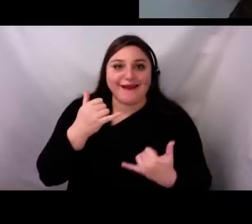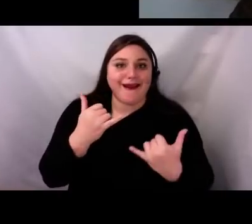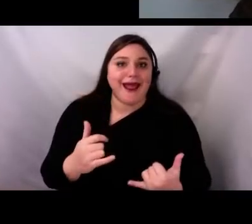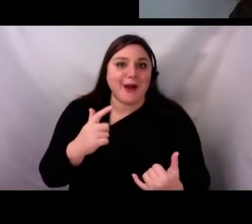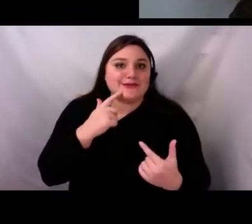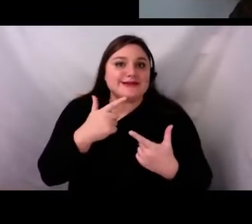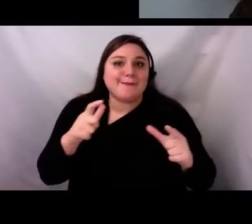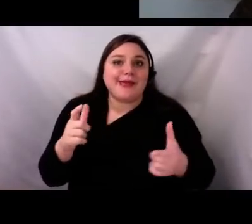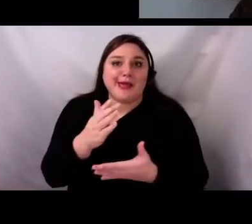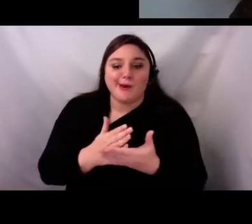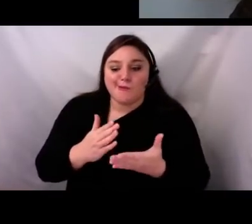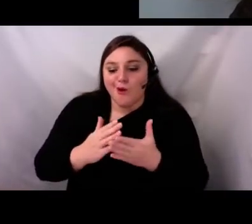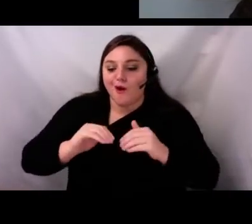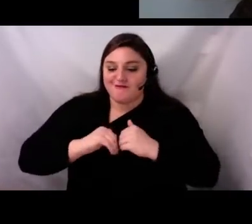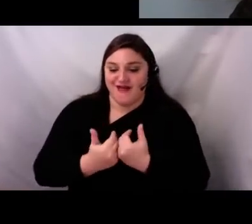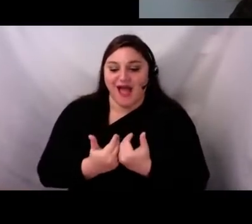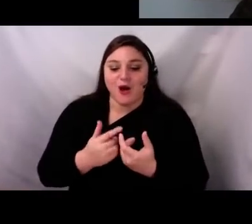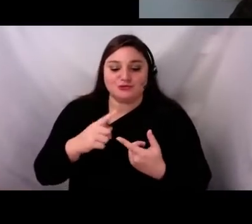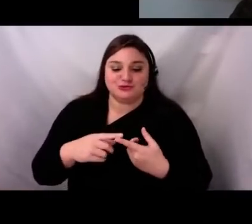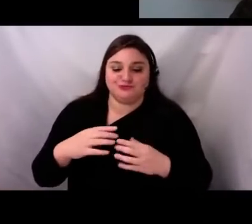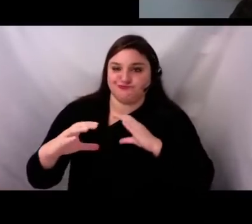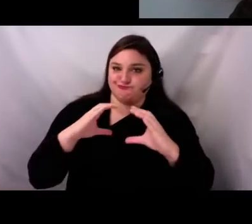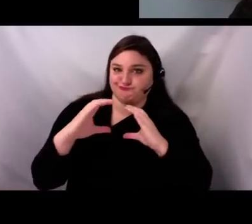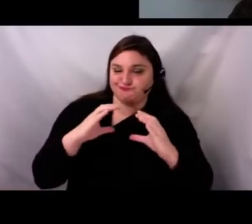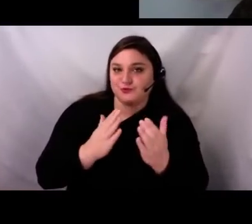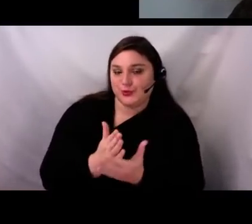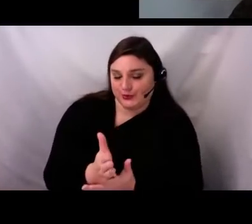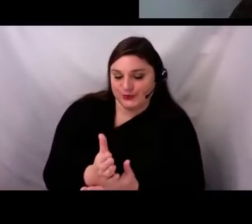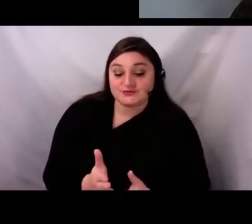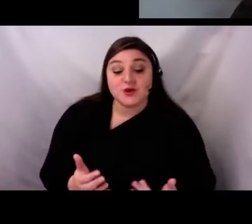from social media marketers across genres. This session is